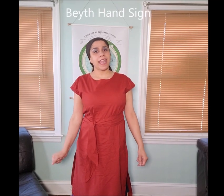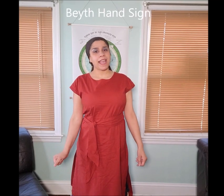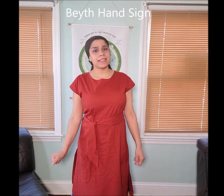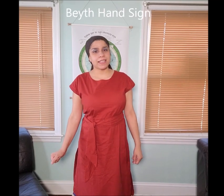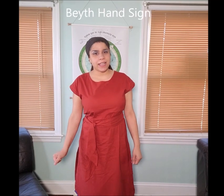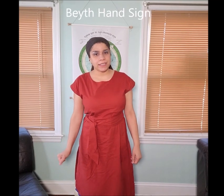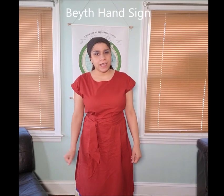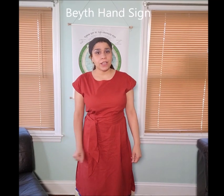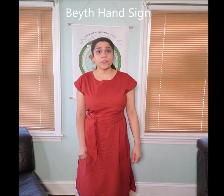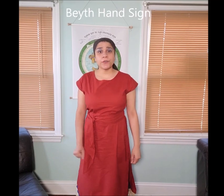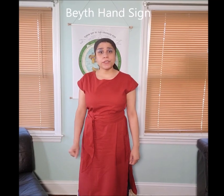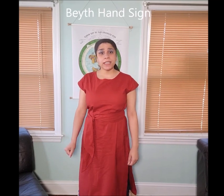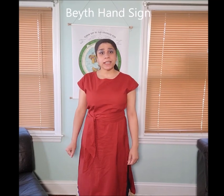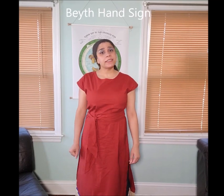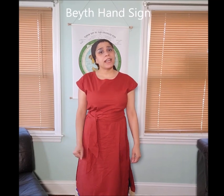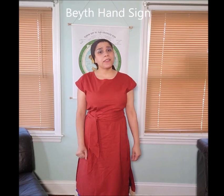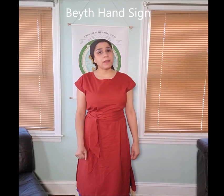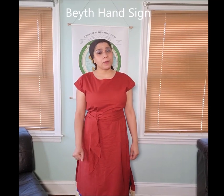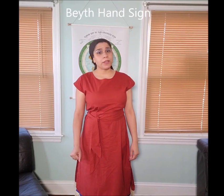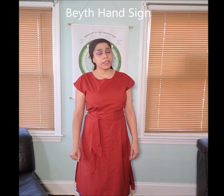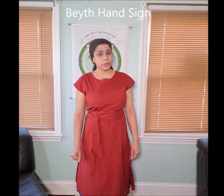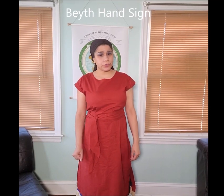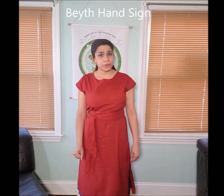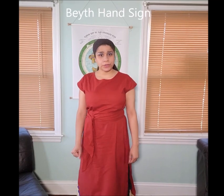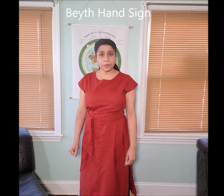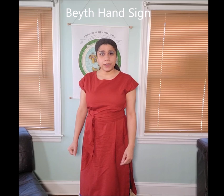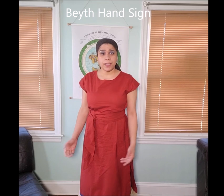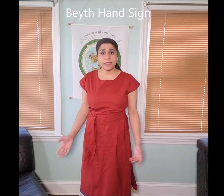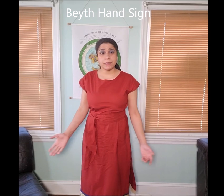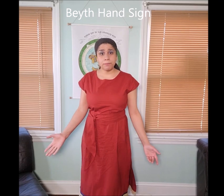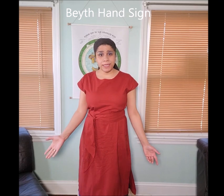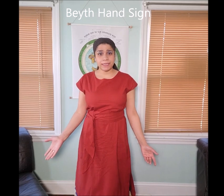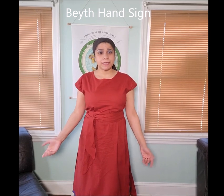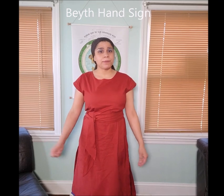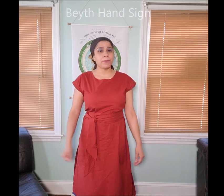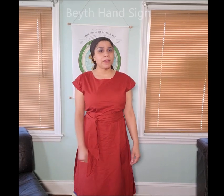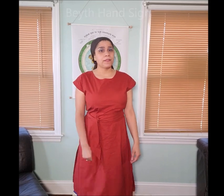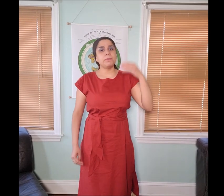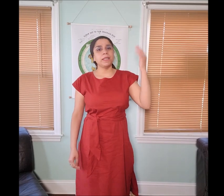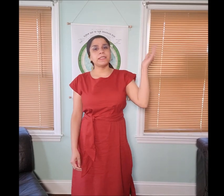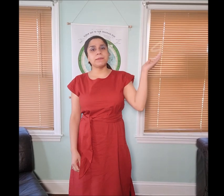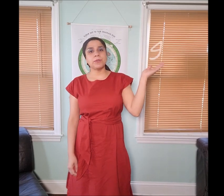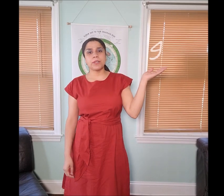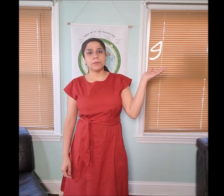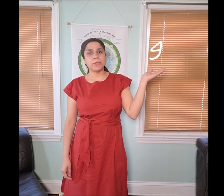The first hand sign that I’m going to introduce to you is the "beyth" symbol. The "beyth"